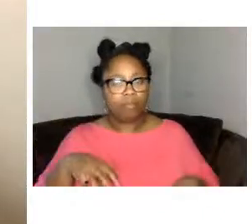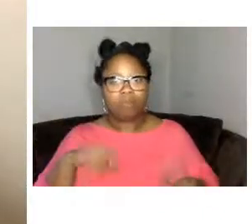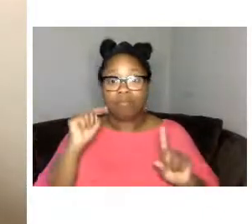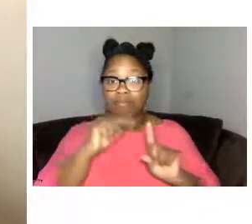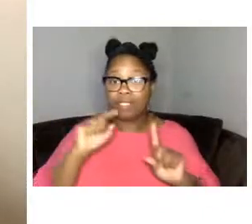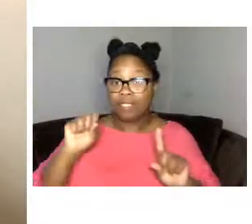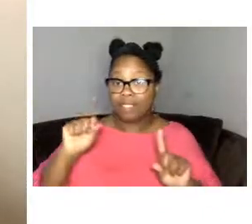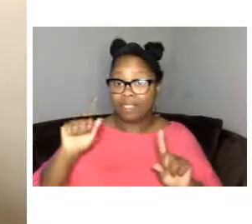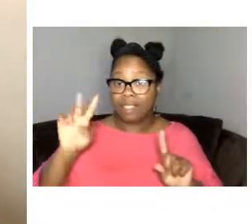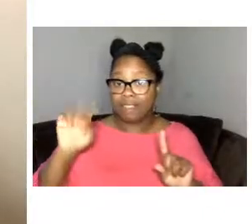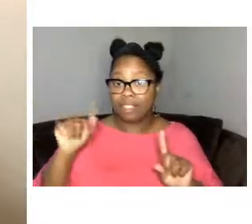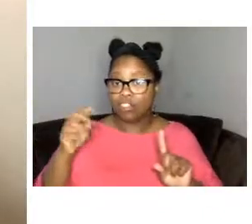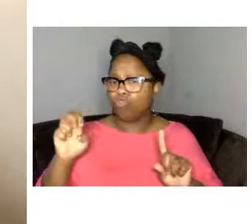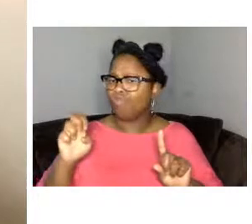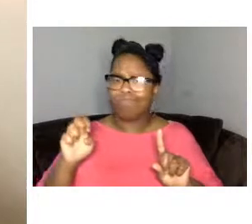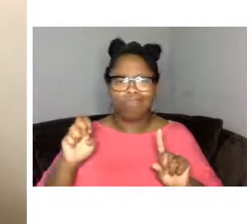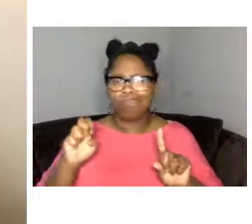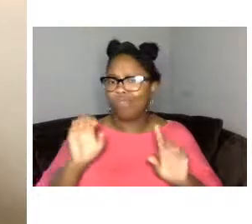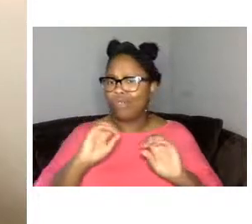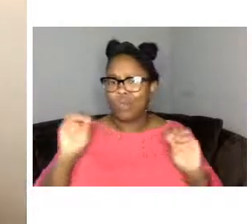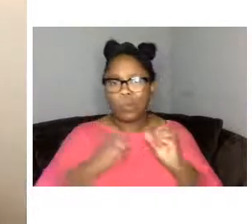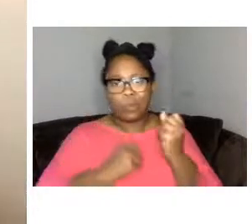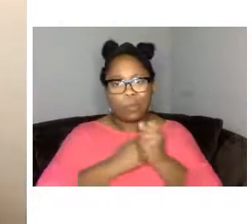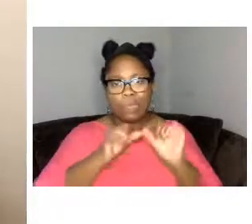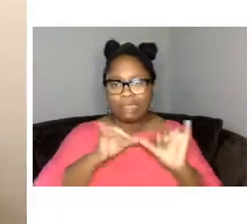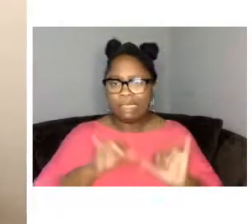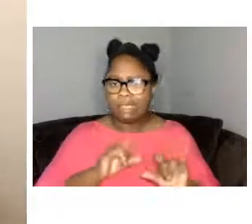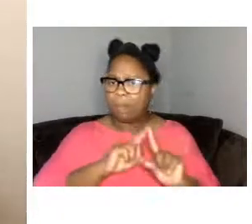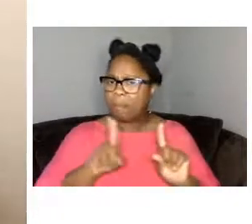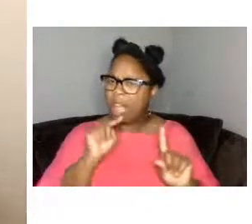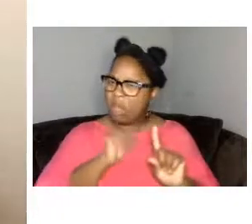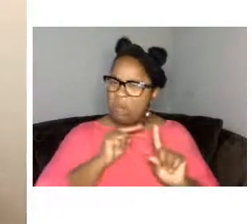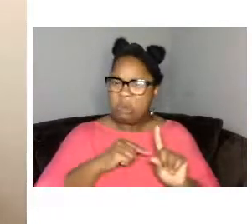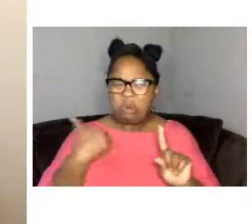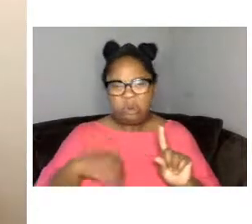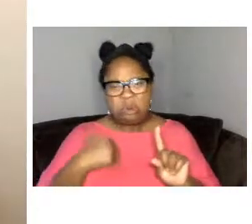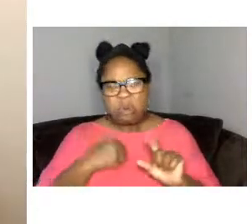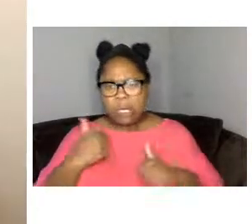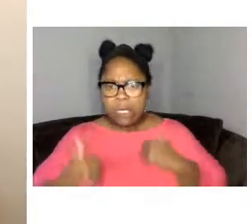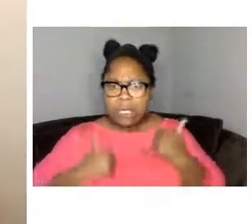ethic and he had a willingness to just win in life so um